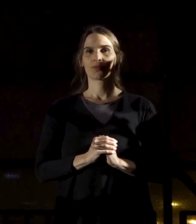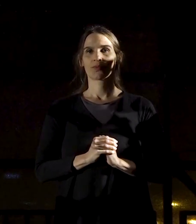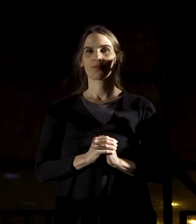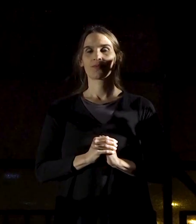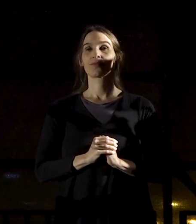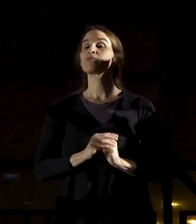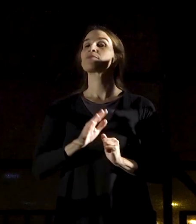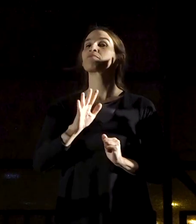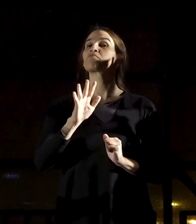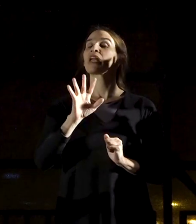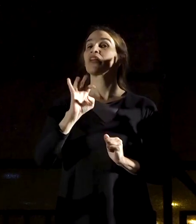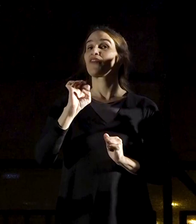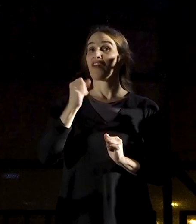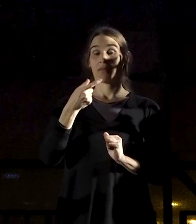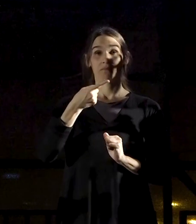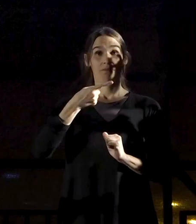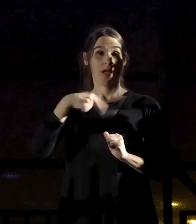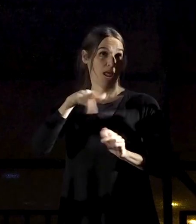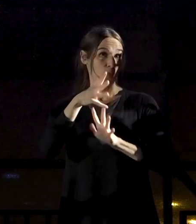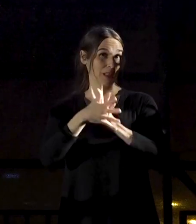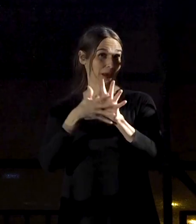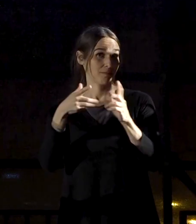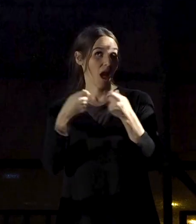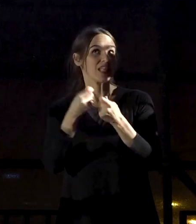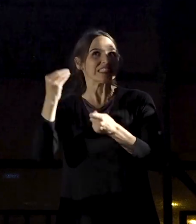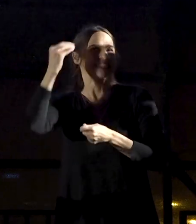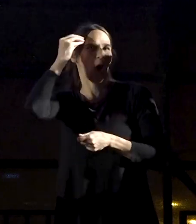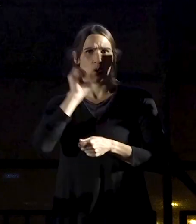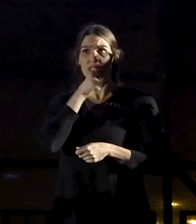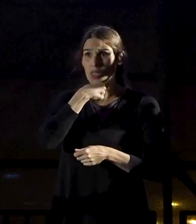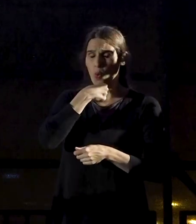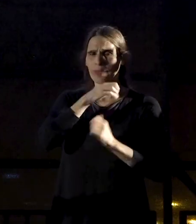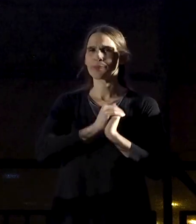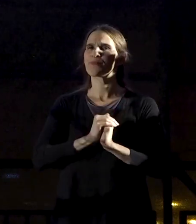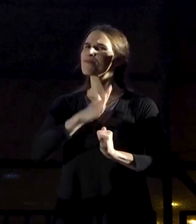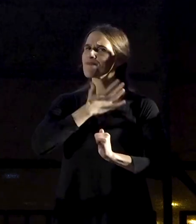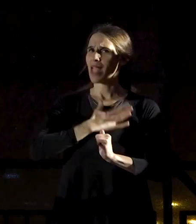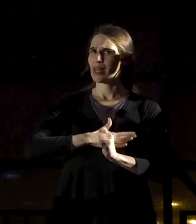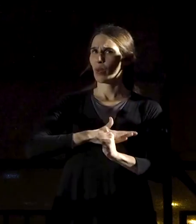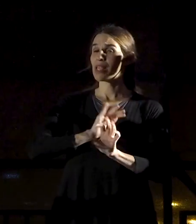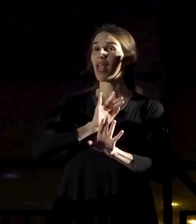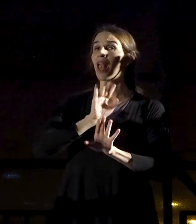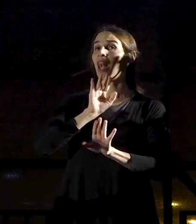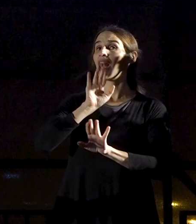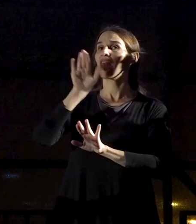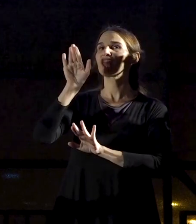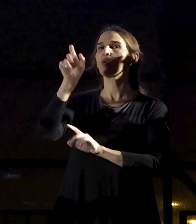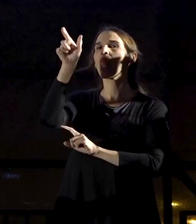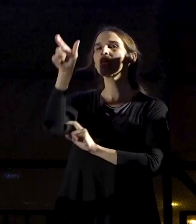And speaking of historic commemoration, I want to end by addressing the man behind all of this